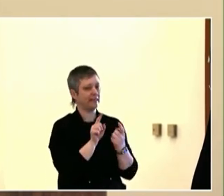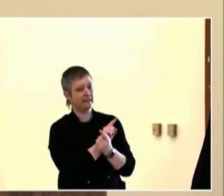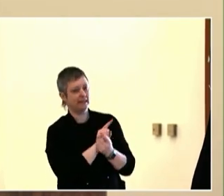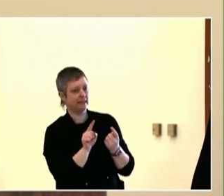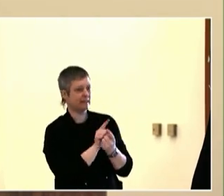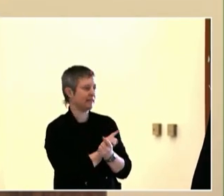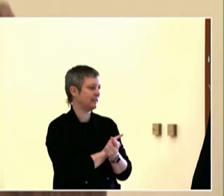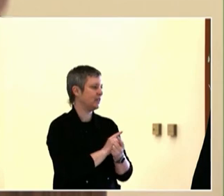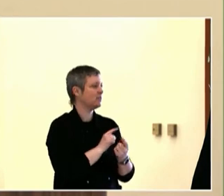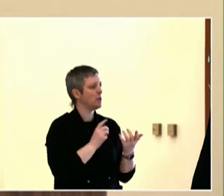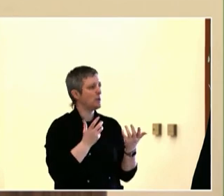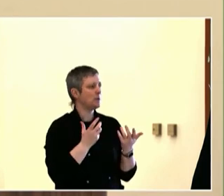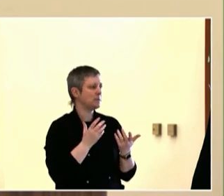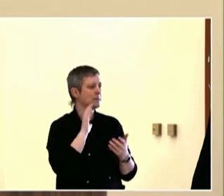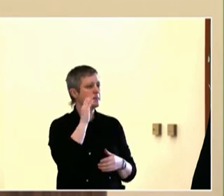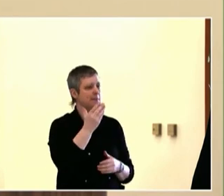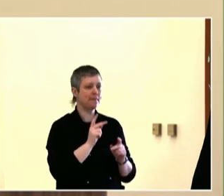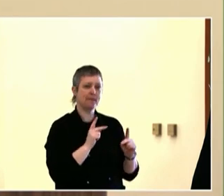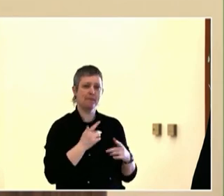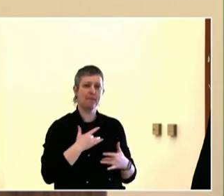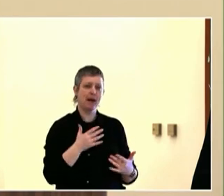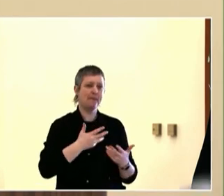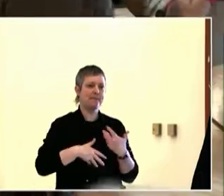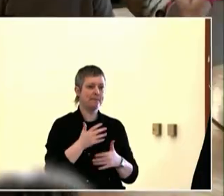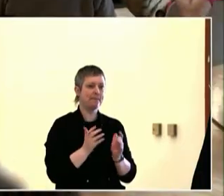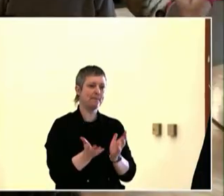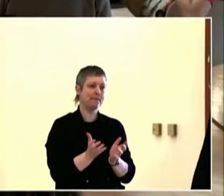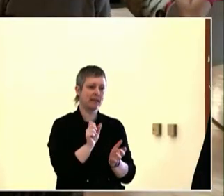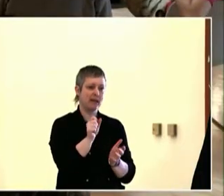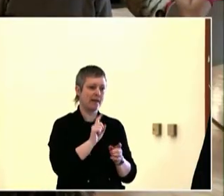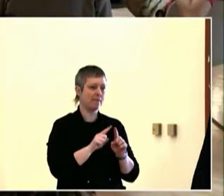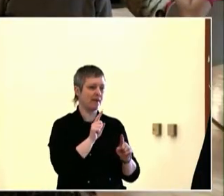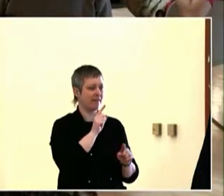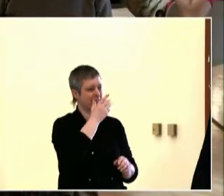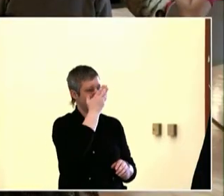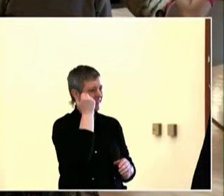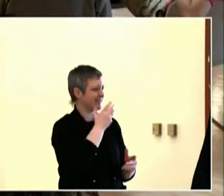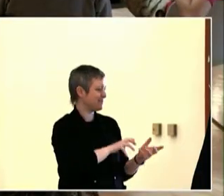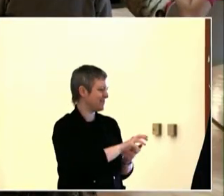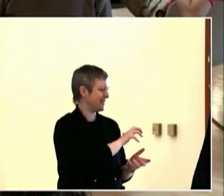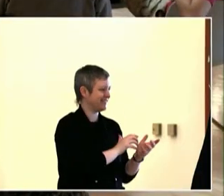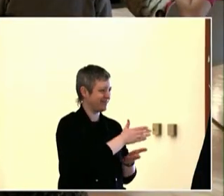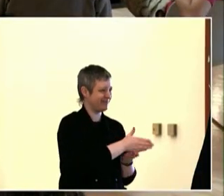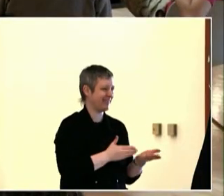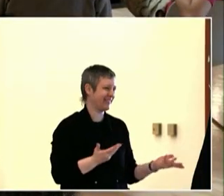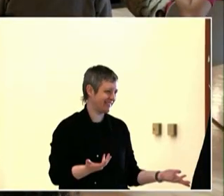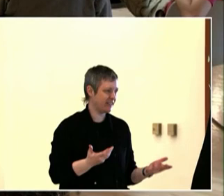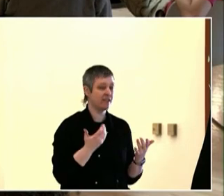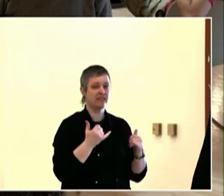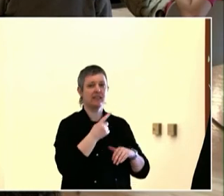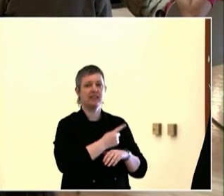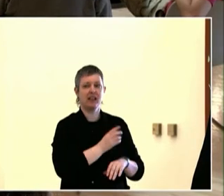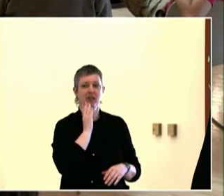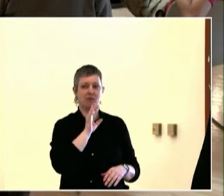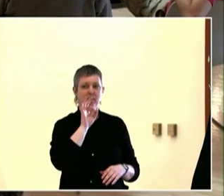because of the sacrifices for them. In remembering this coming days, we honor their legacy, their